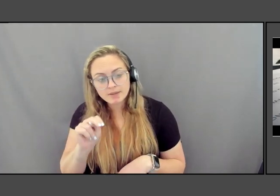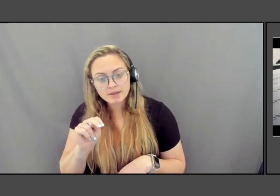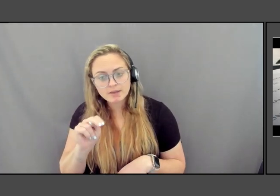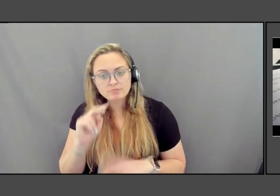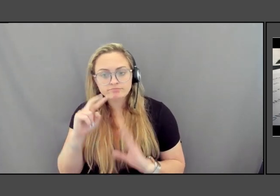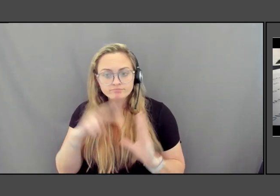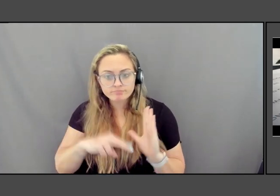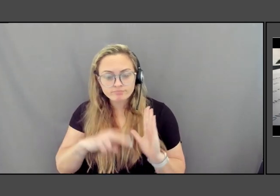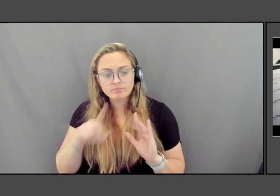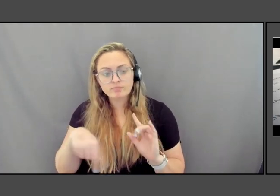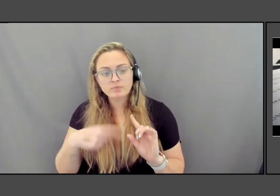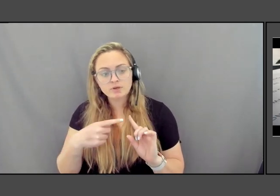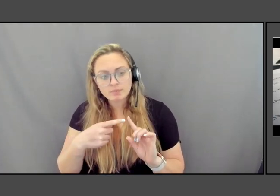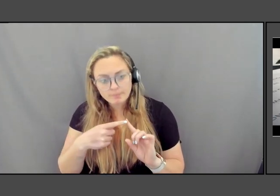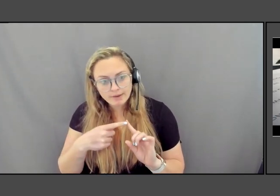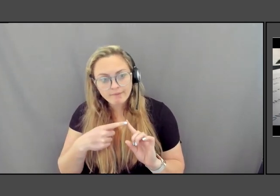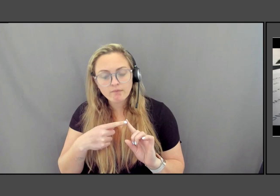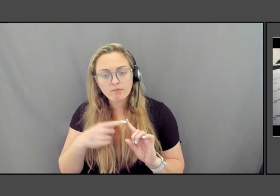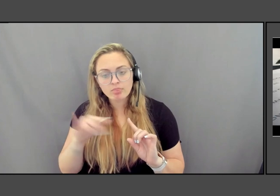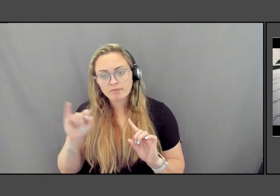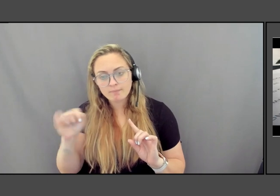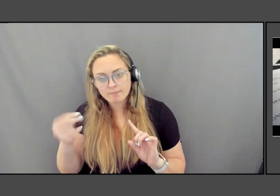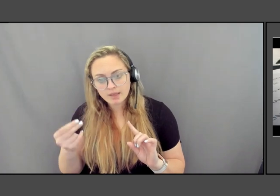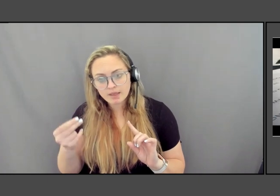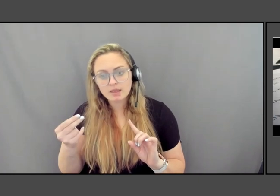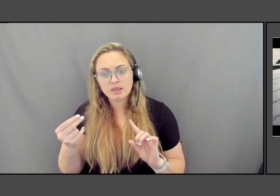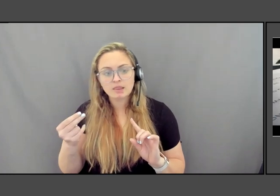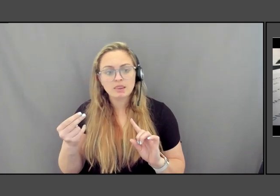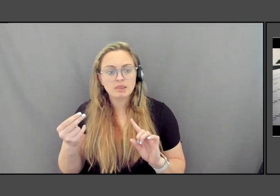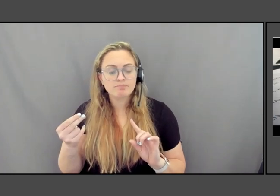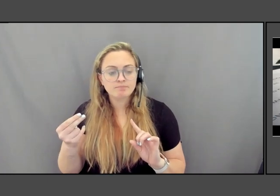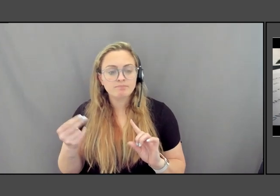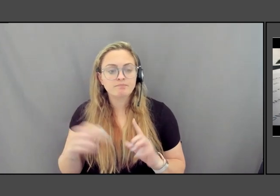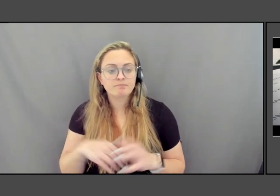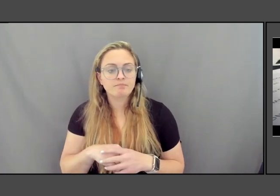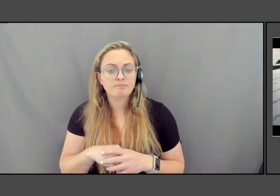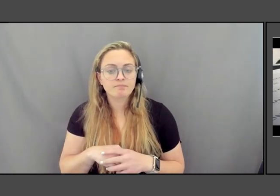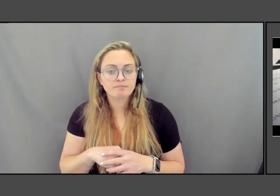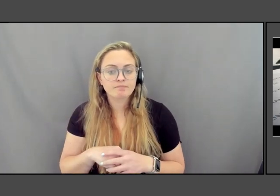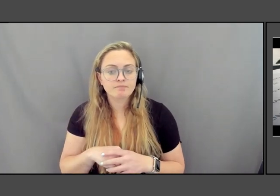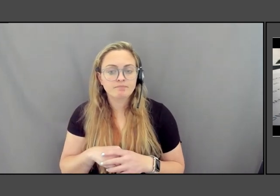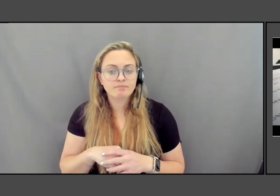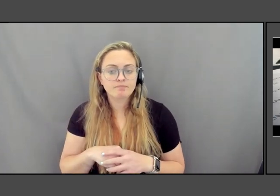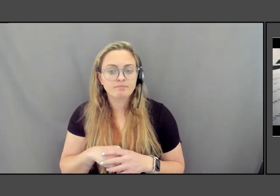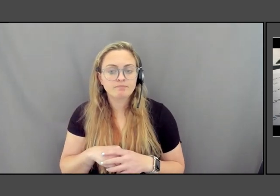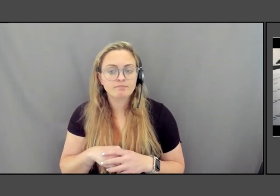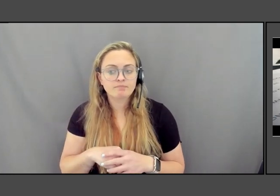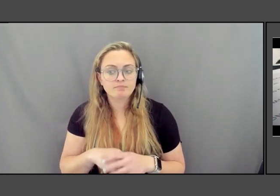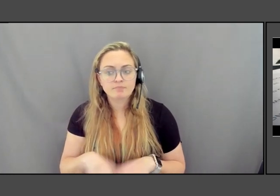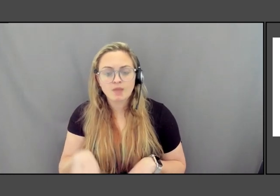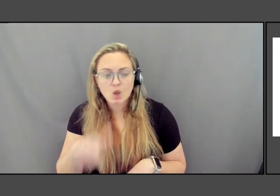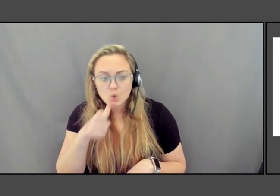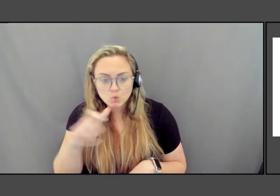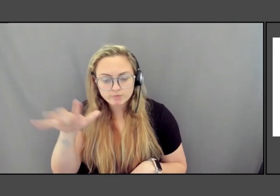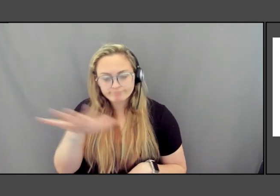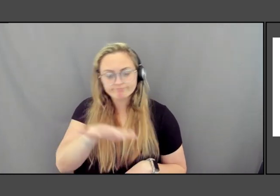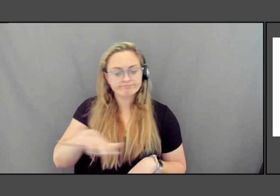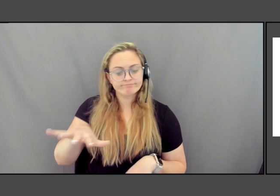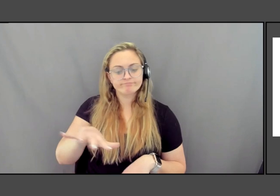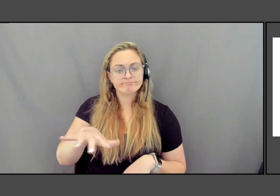myth of the Chinook and of, and of whose homelands you're in. That's beautiful.